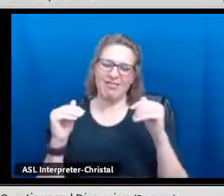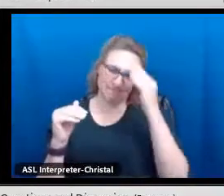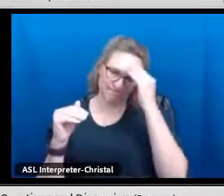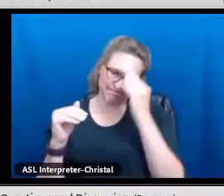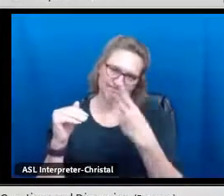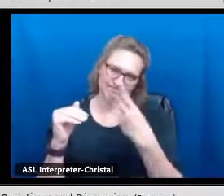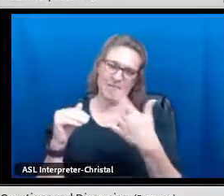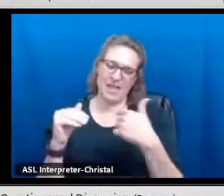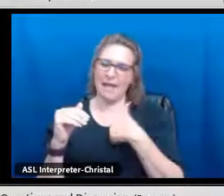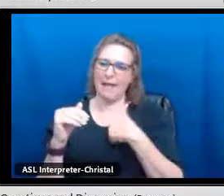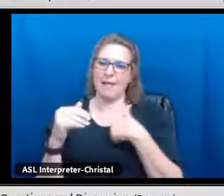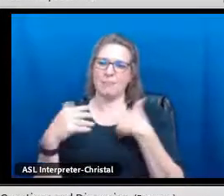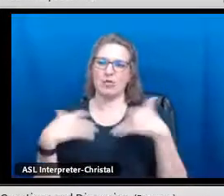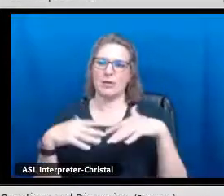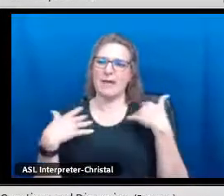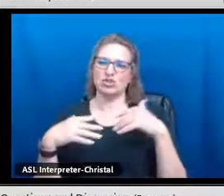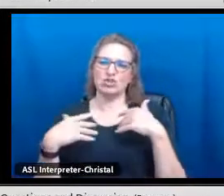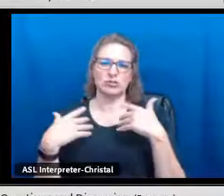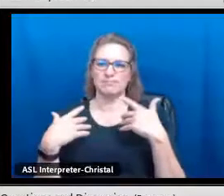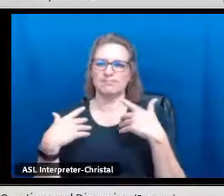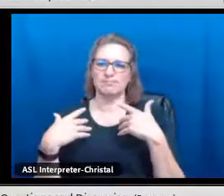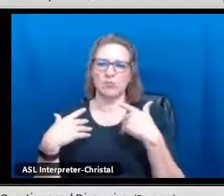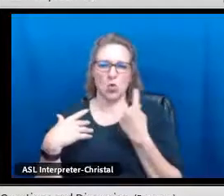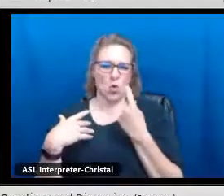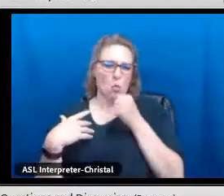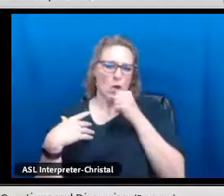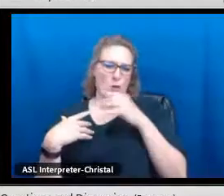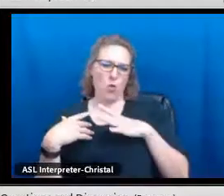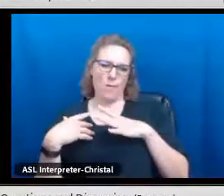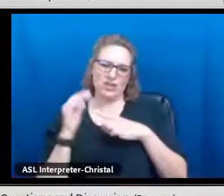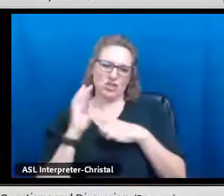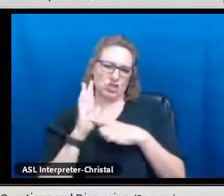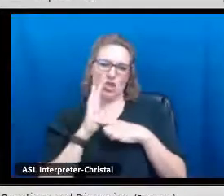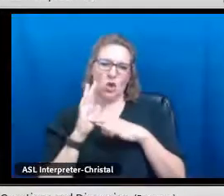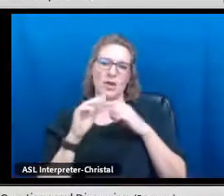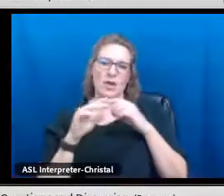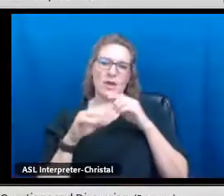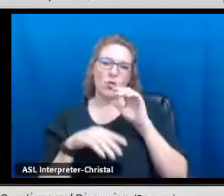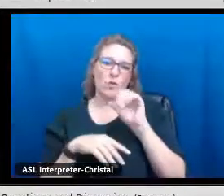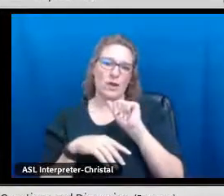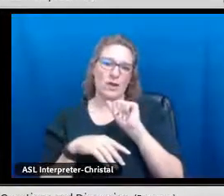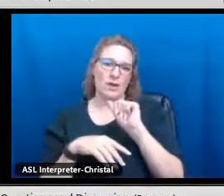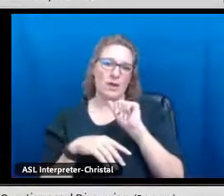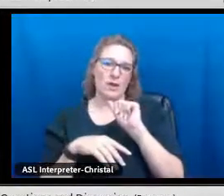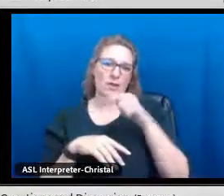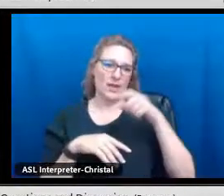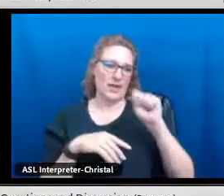It is an amazing, amazing program and it is doable at every level.